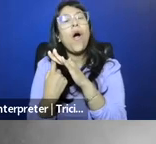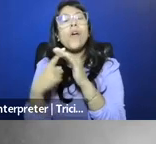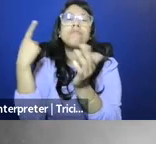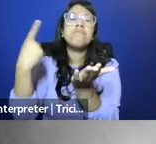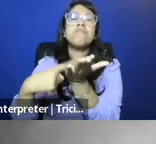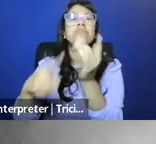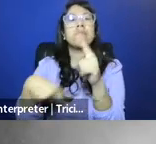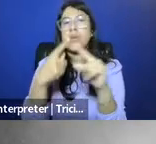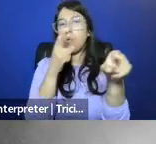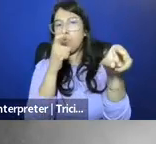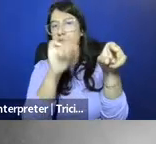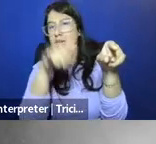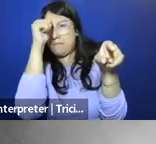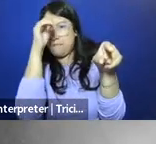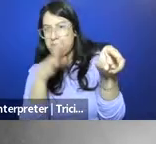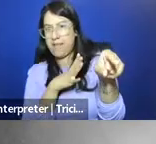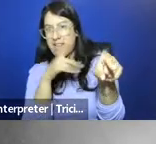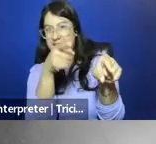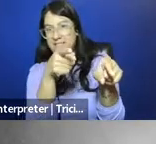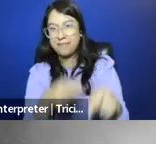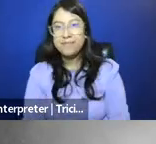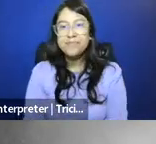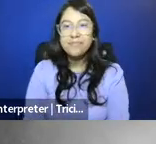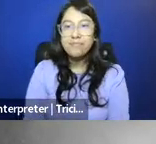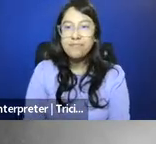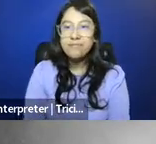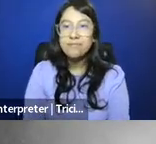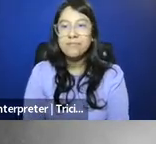I wanna talk a little bit about who this man is.